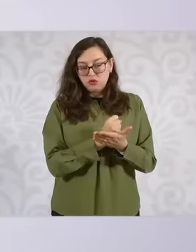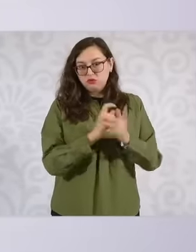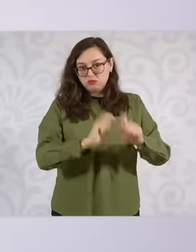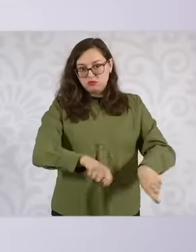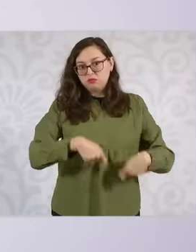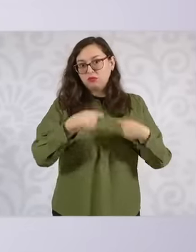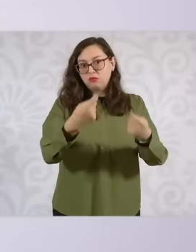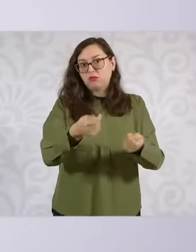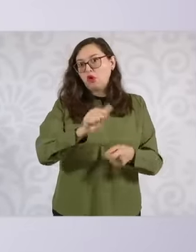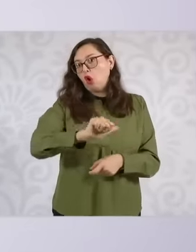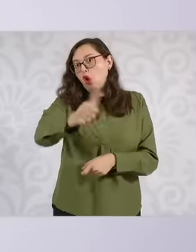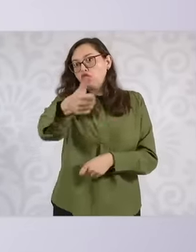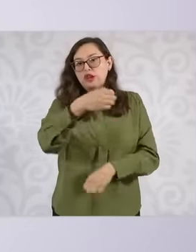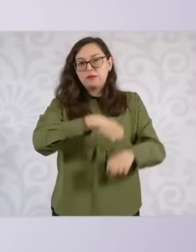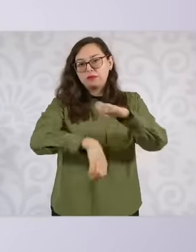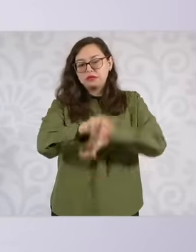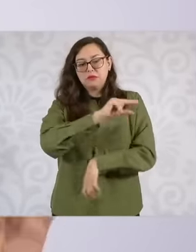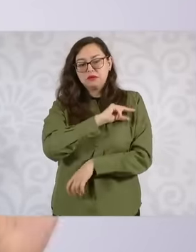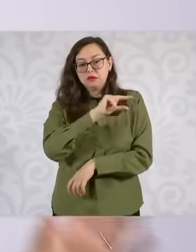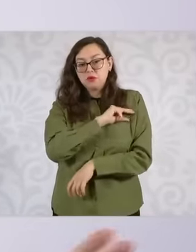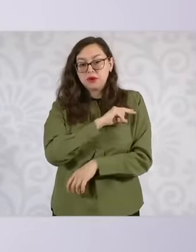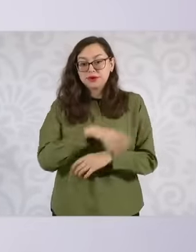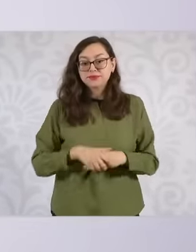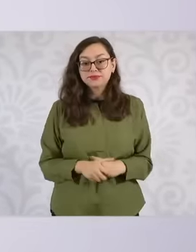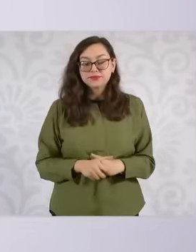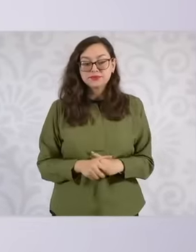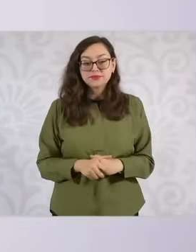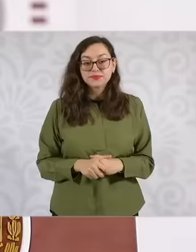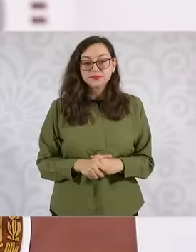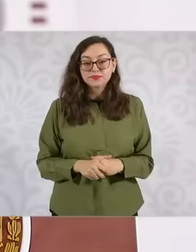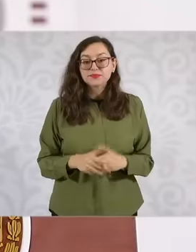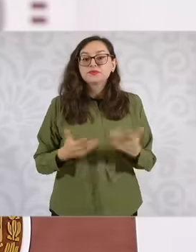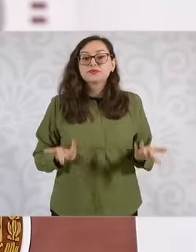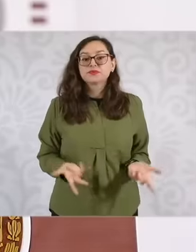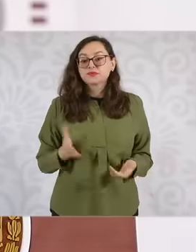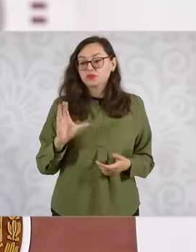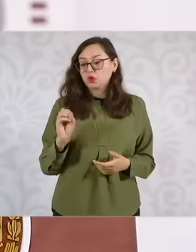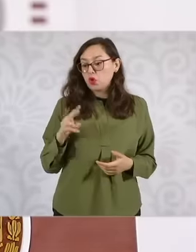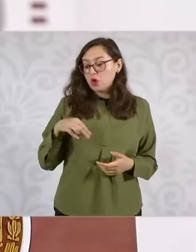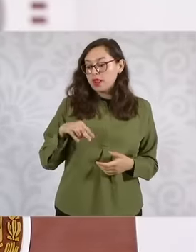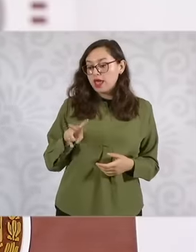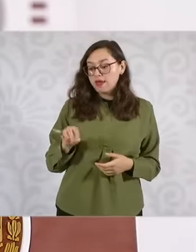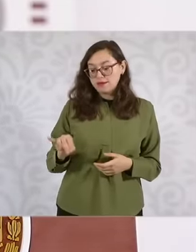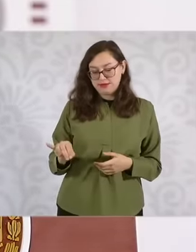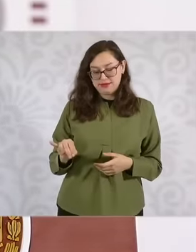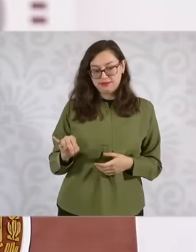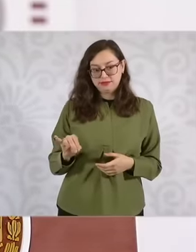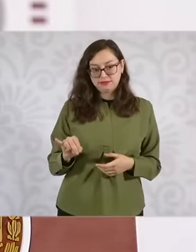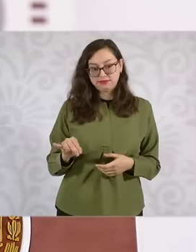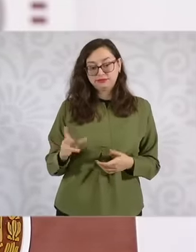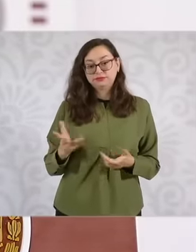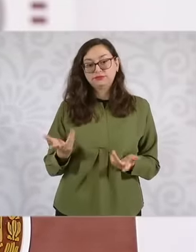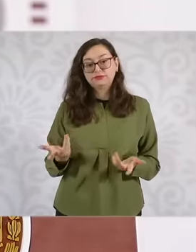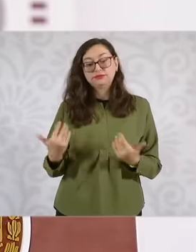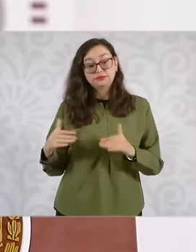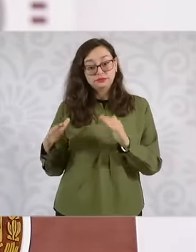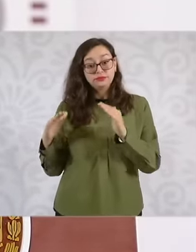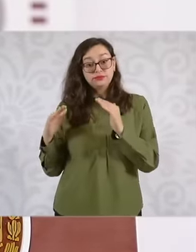with real estate developers in the case of conavi, which are housing for all those